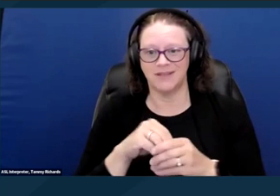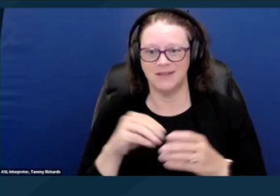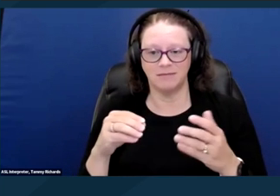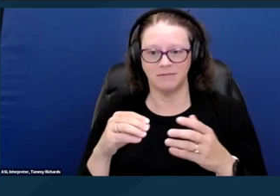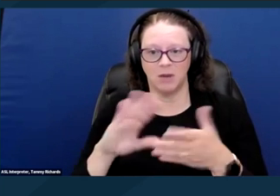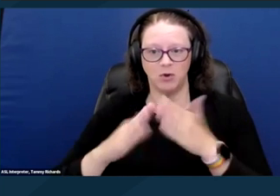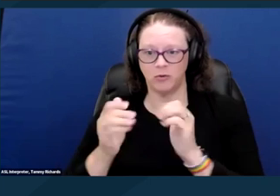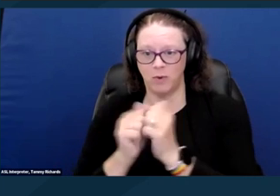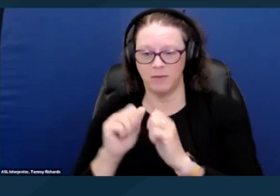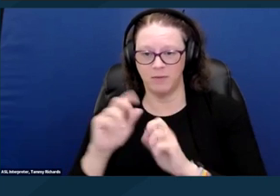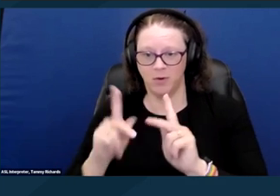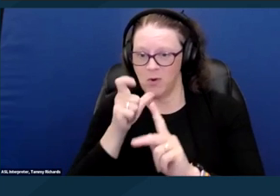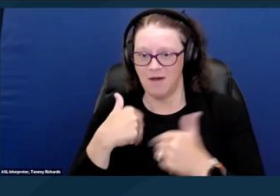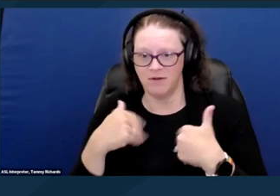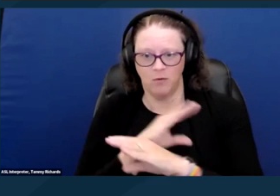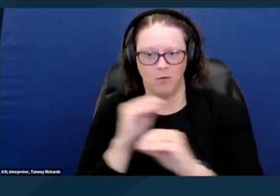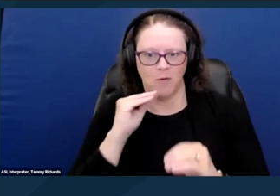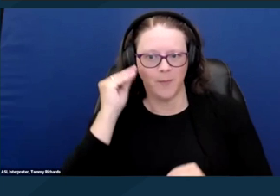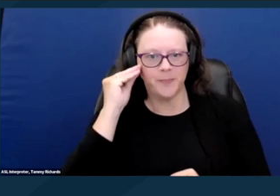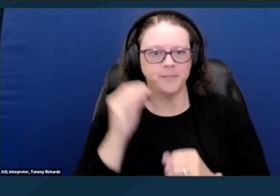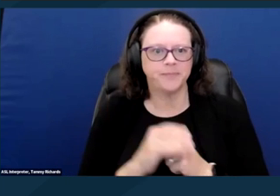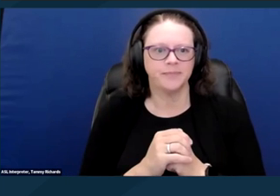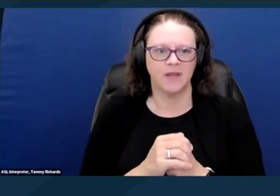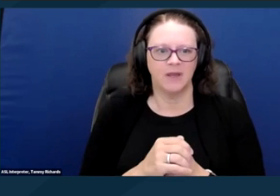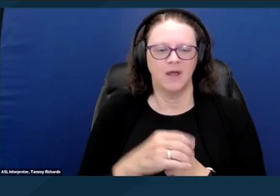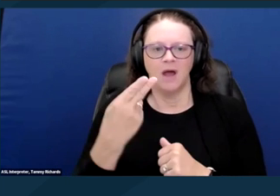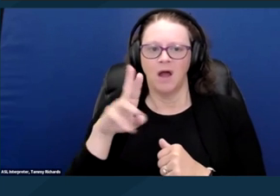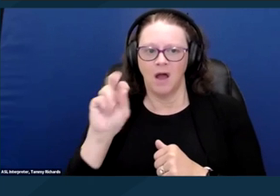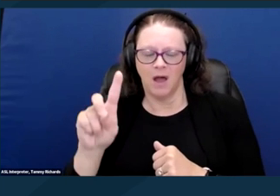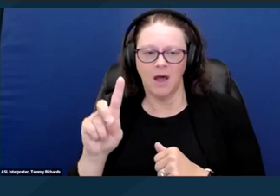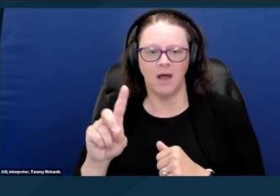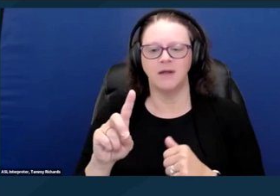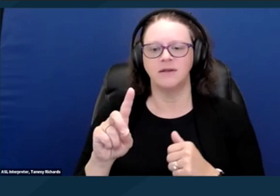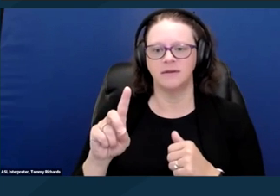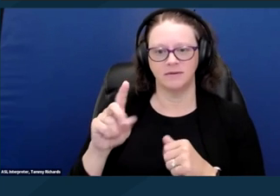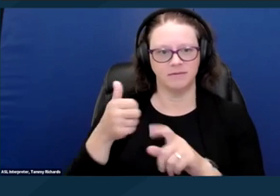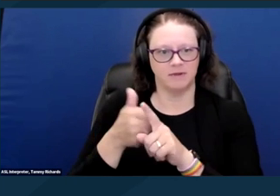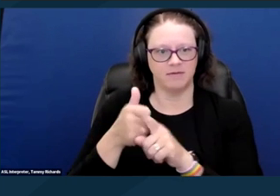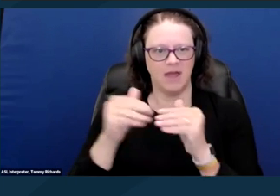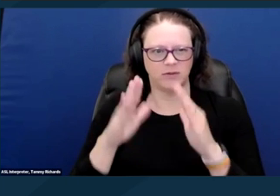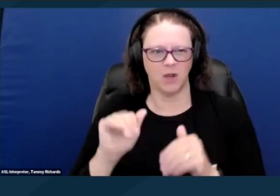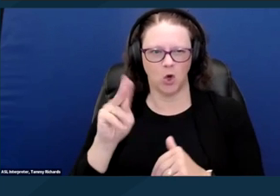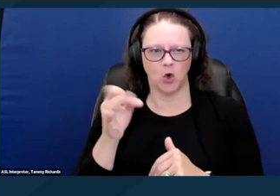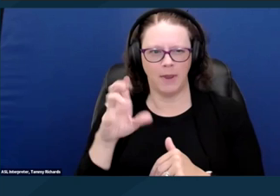The Department of Housing and Urban Development's 2023 Point-in-Time count suggests that approximately